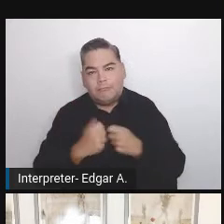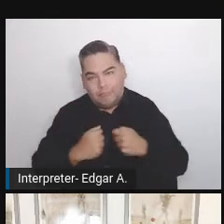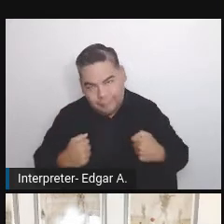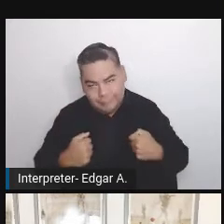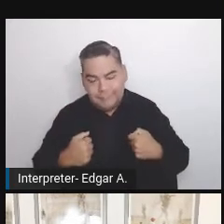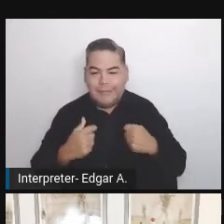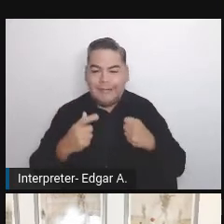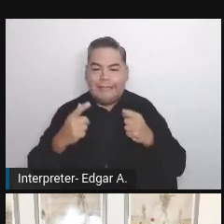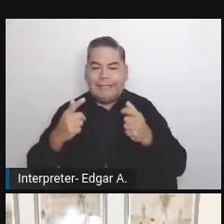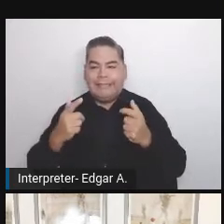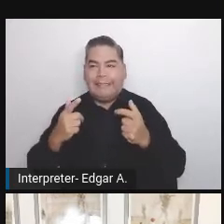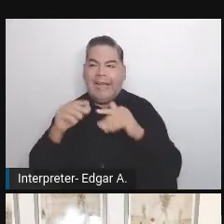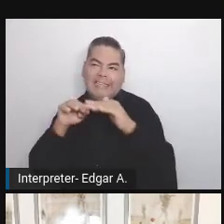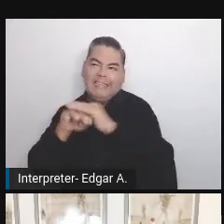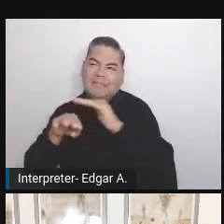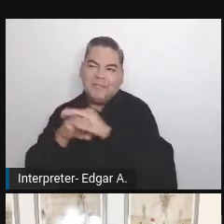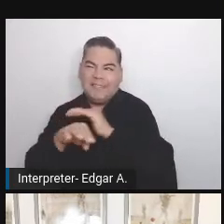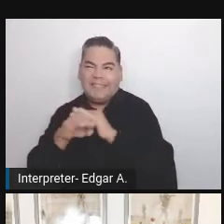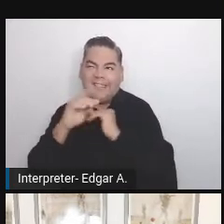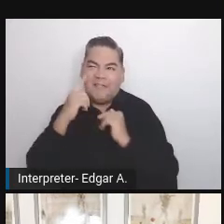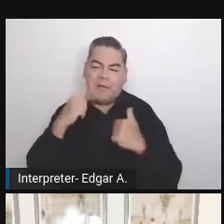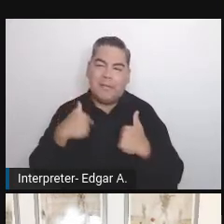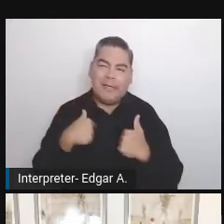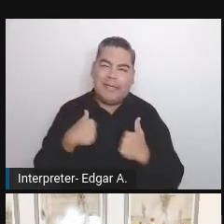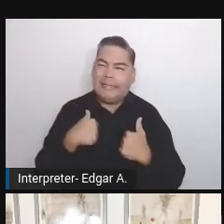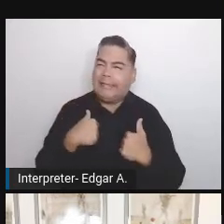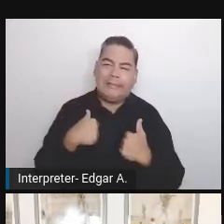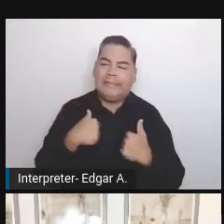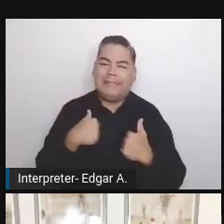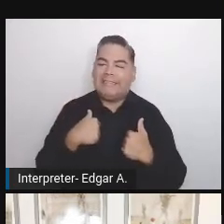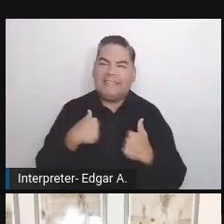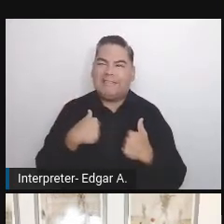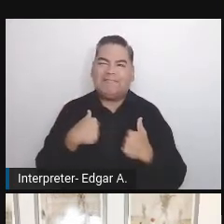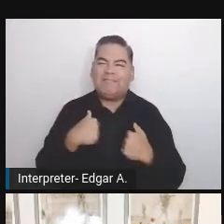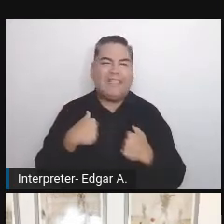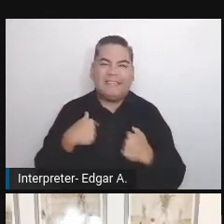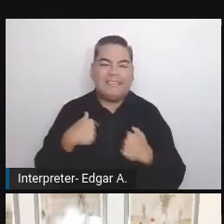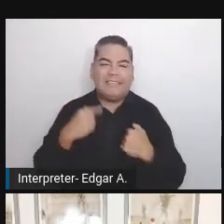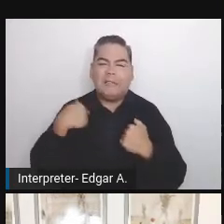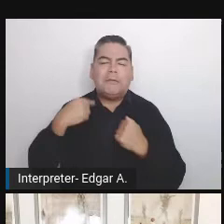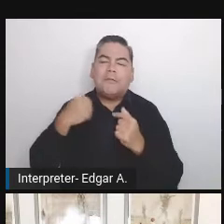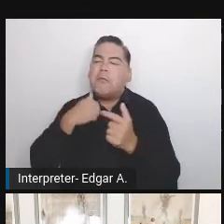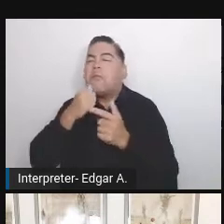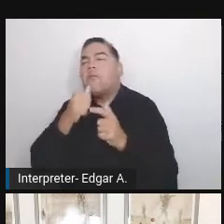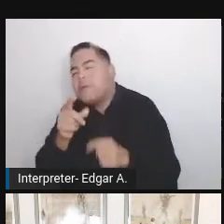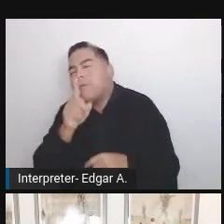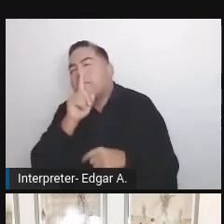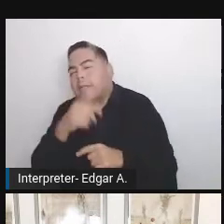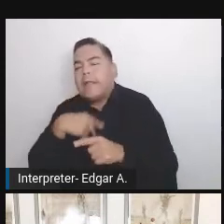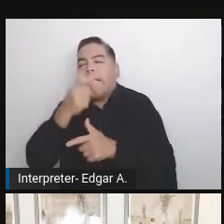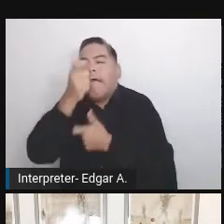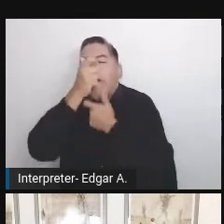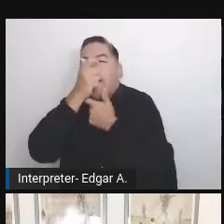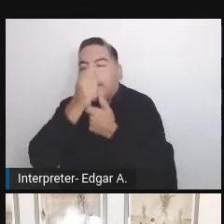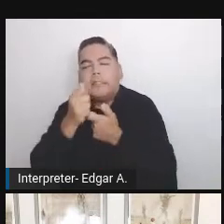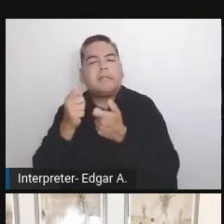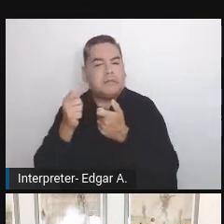a thing that I was interested in for quite a while but it changed.